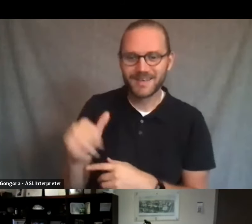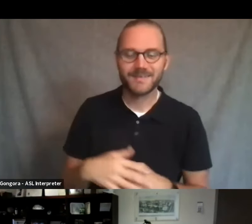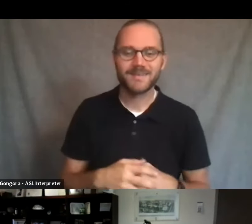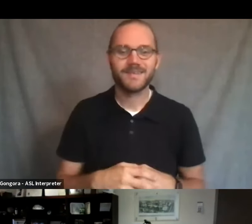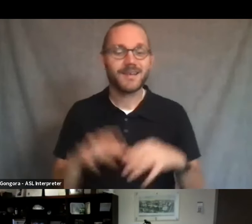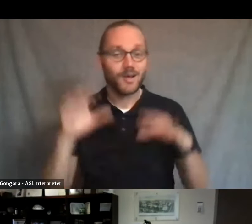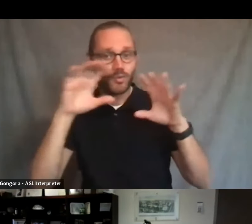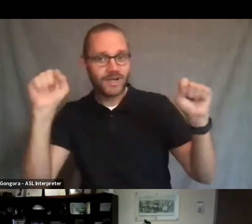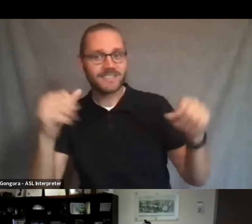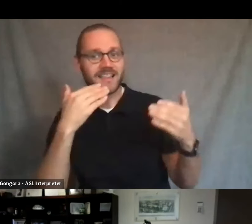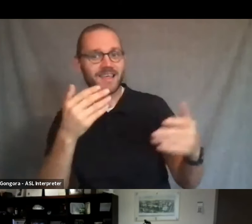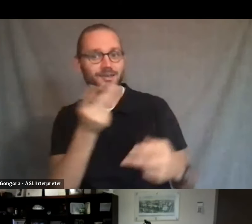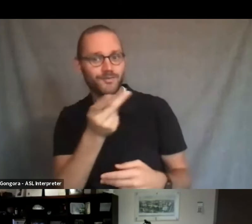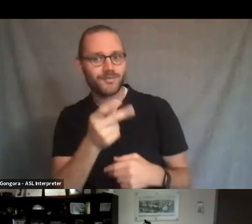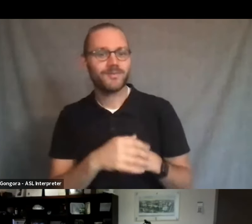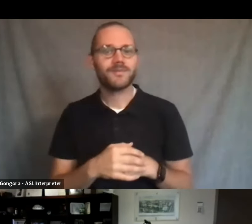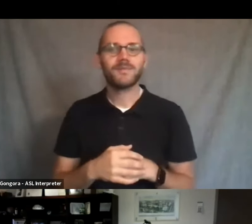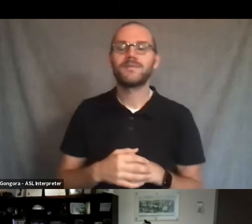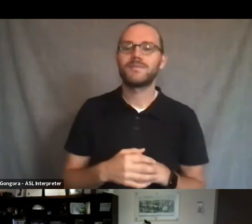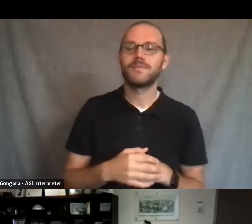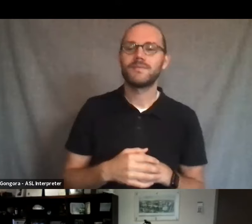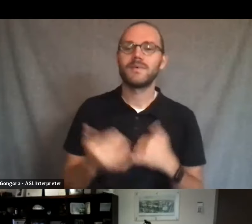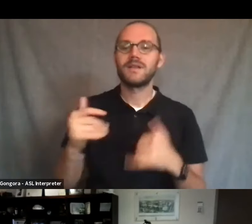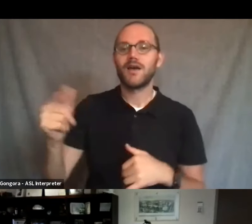Thanks very much, Professor Martin. I'll now bring in Provost Collins.